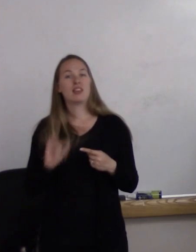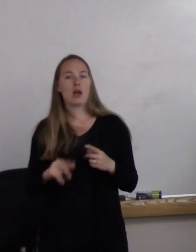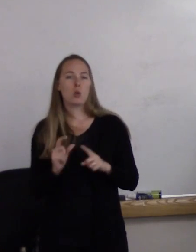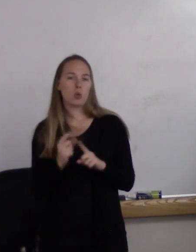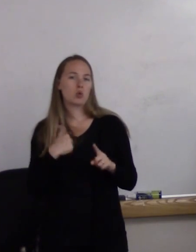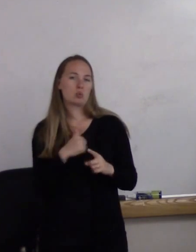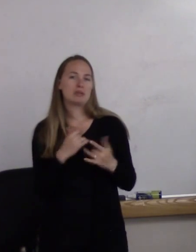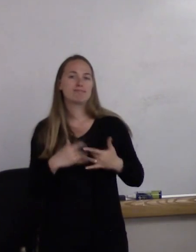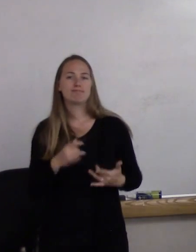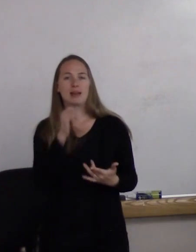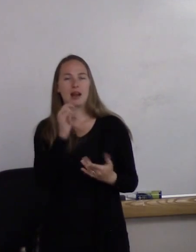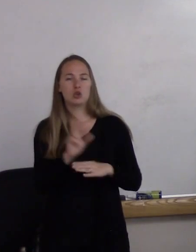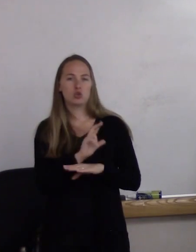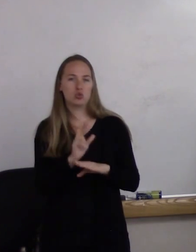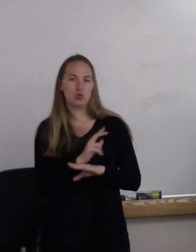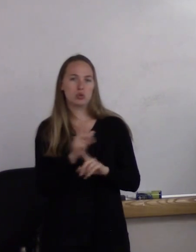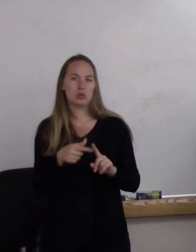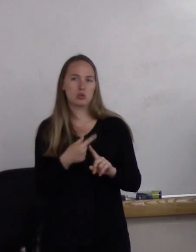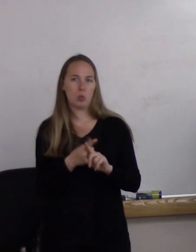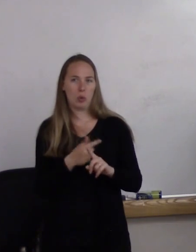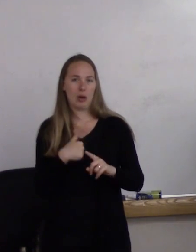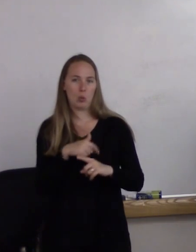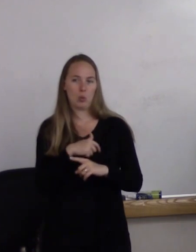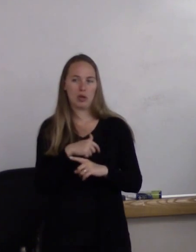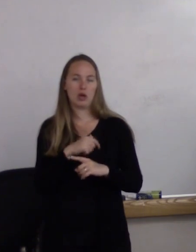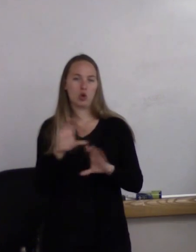from a Training to Serve perspective.